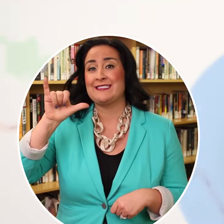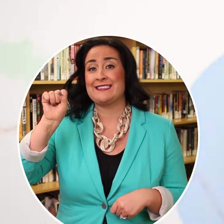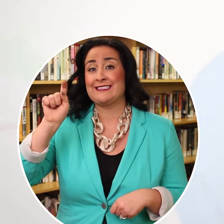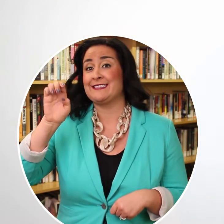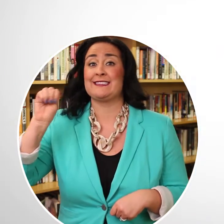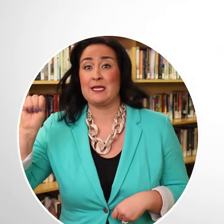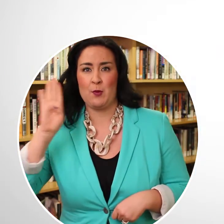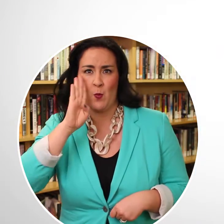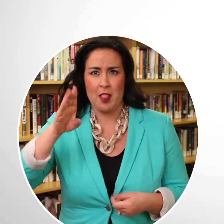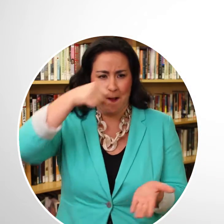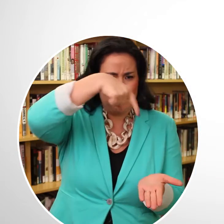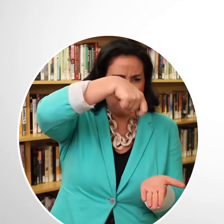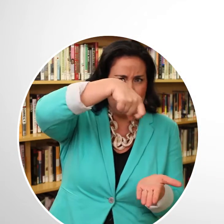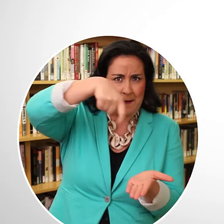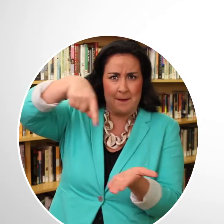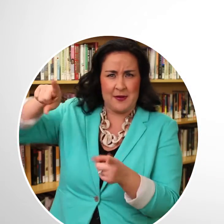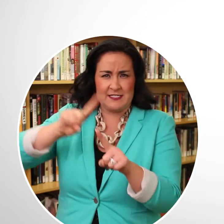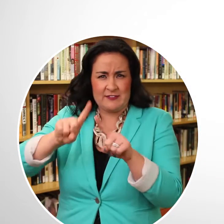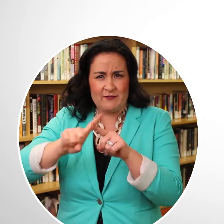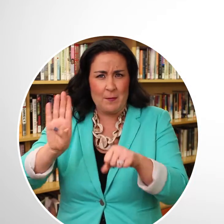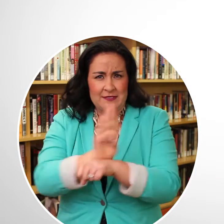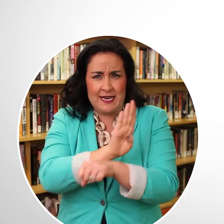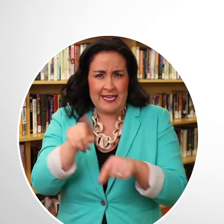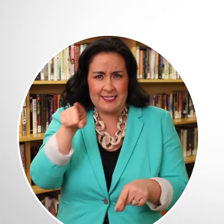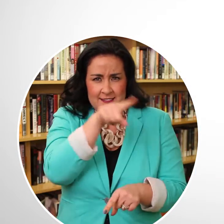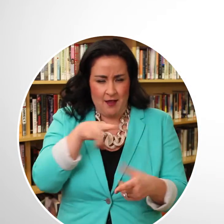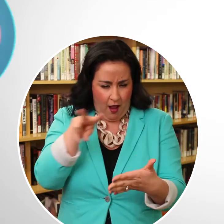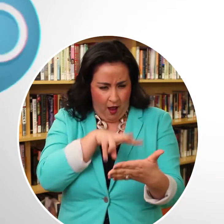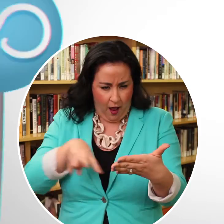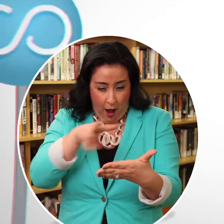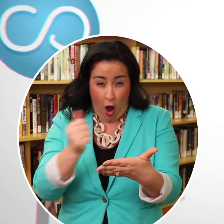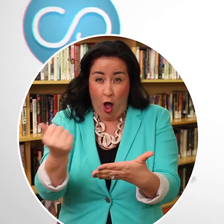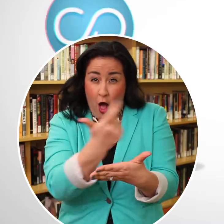That way when you click on them it will work just like your native map app --